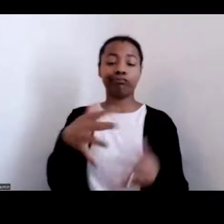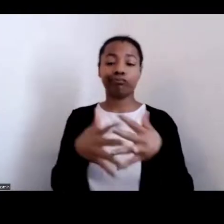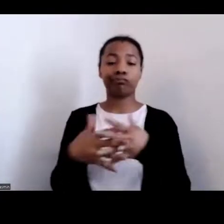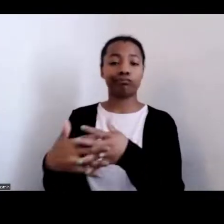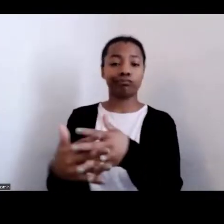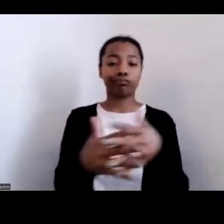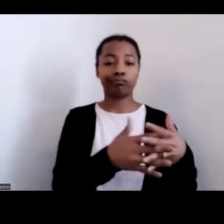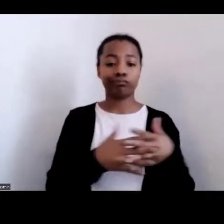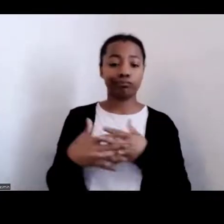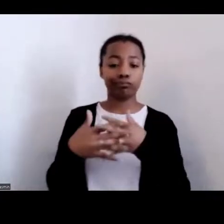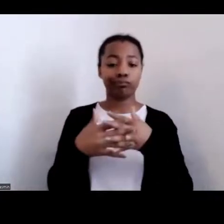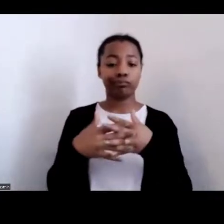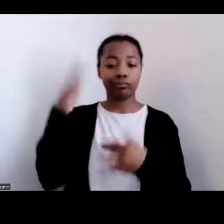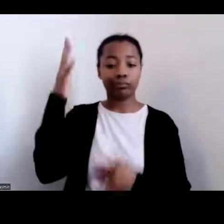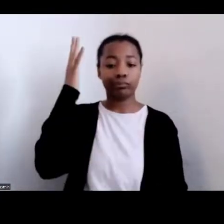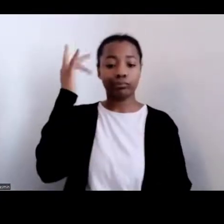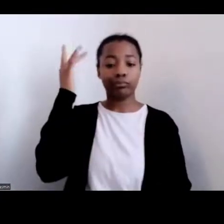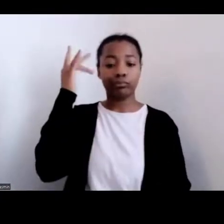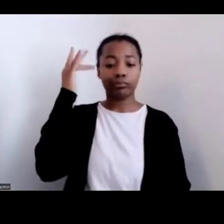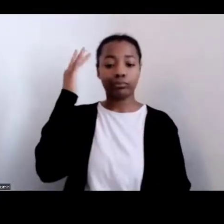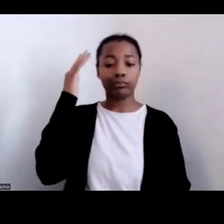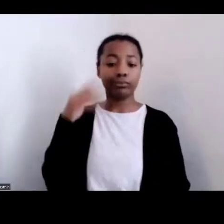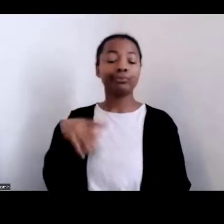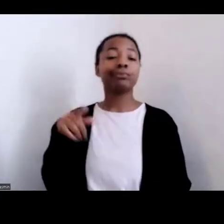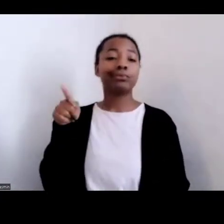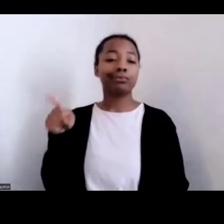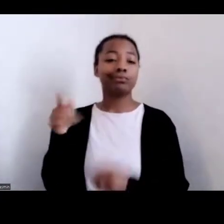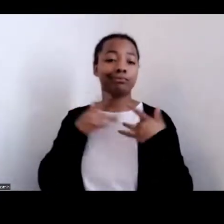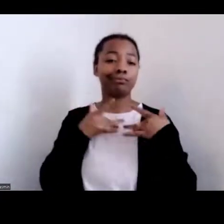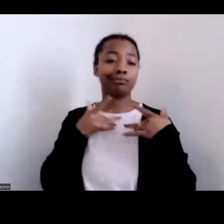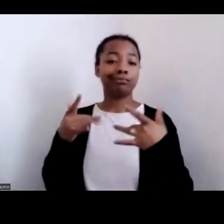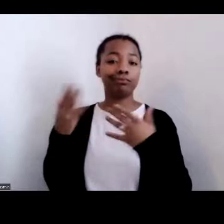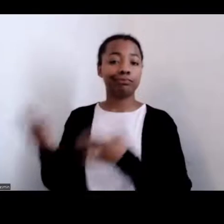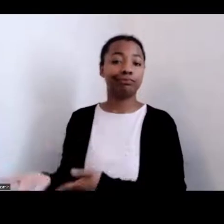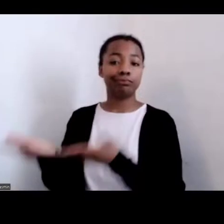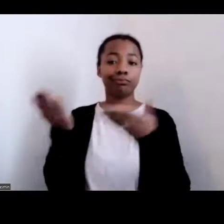brought enslaved servants and most usually of African origin.